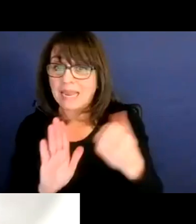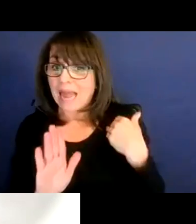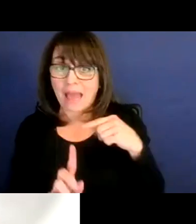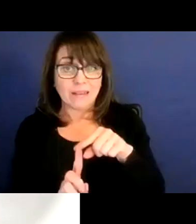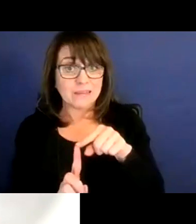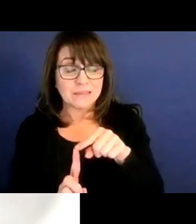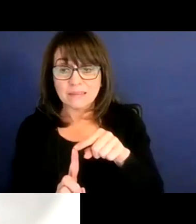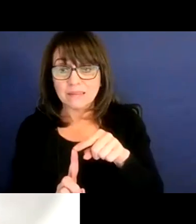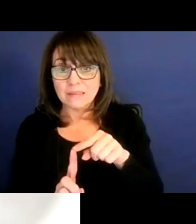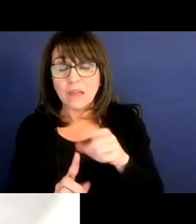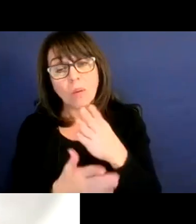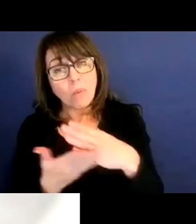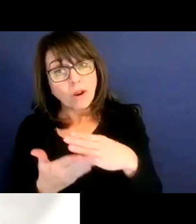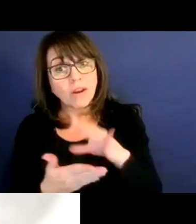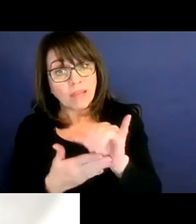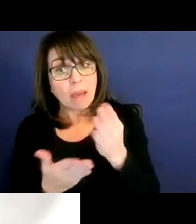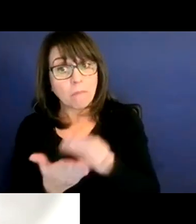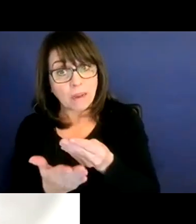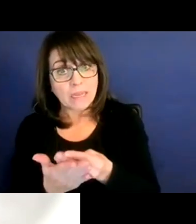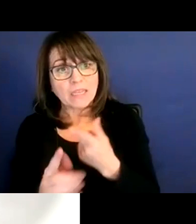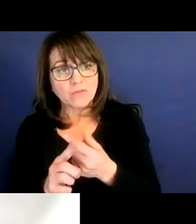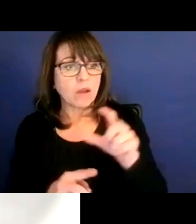Part of that money, I'm sorry, is coming from recapture, right?